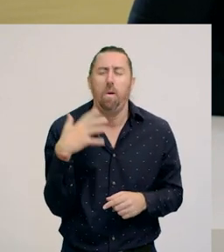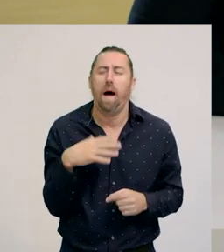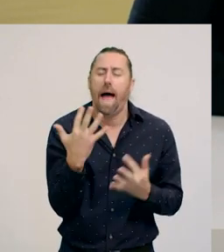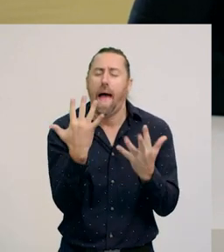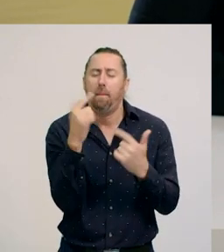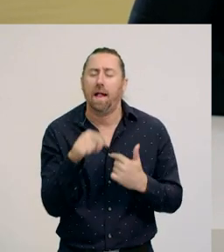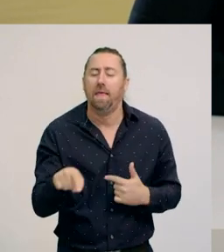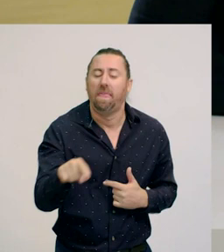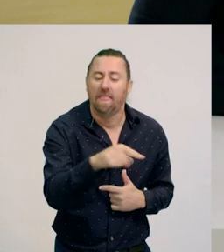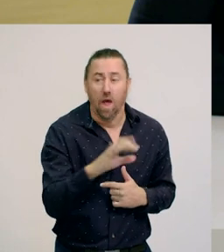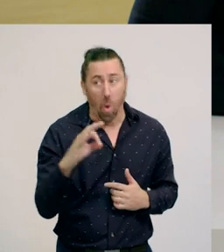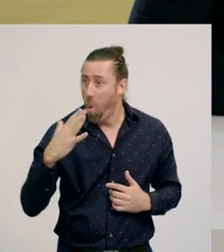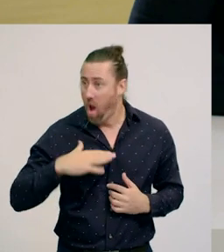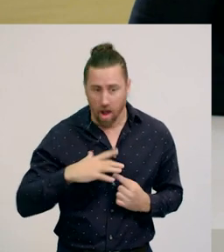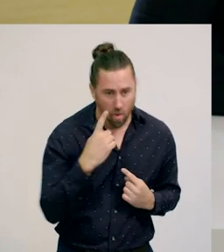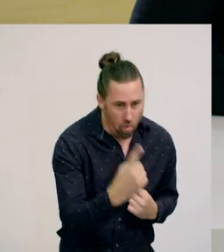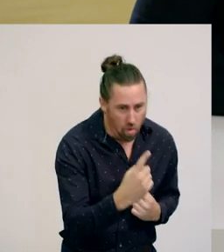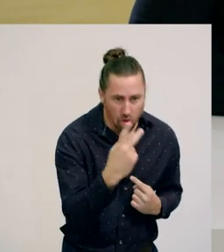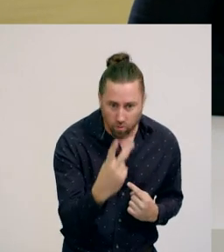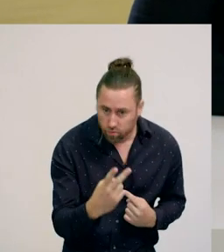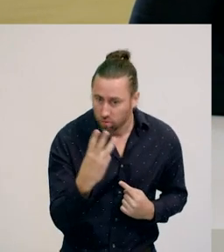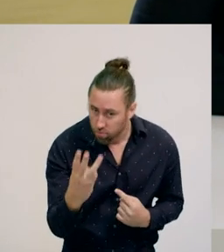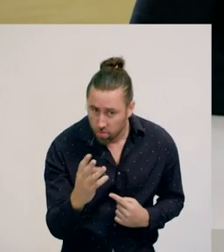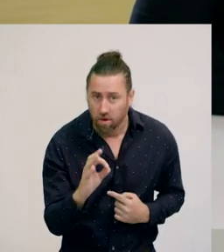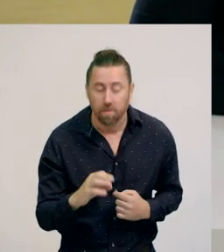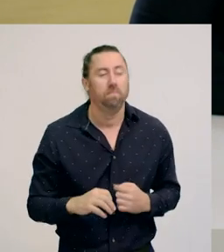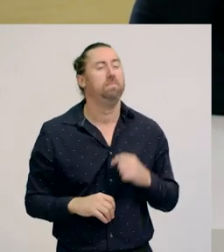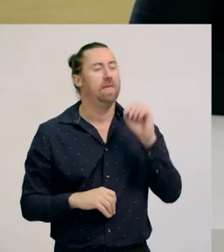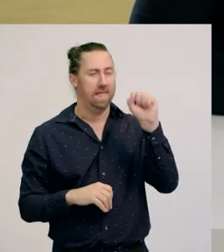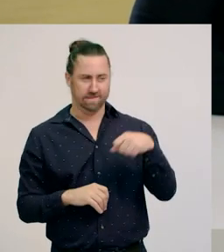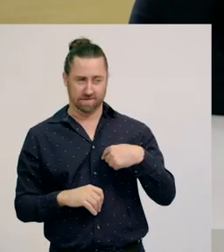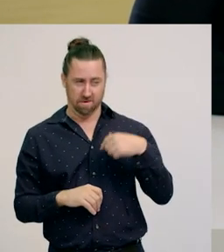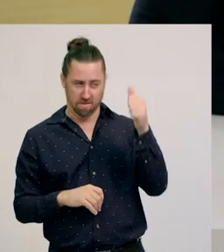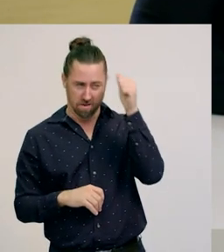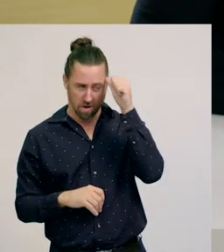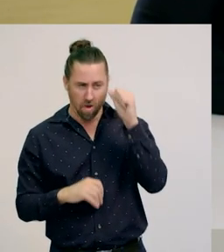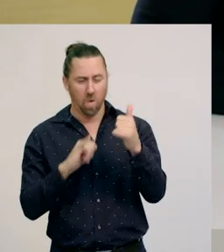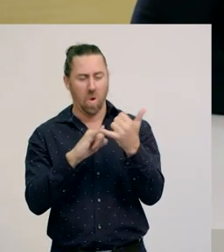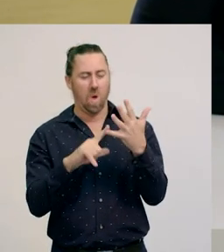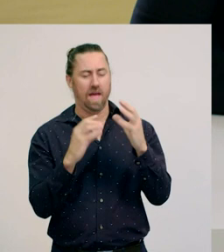you don’t even need to count? Yes, Monique, I know that is call ‘subitising’.